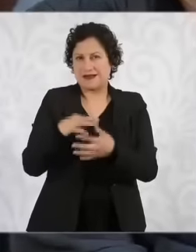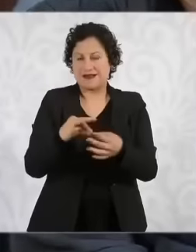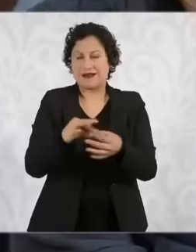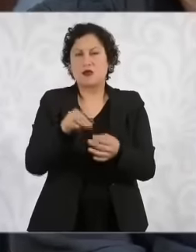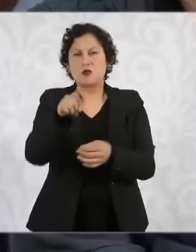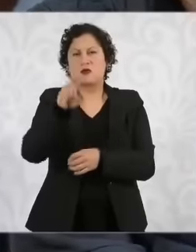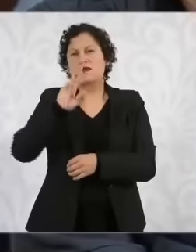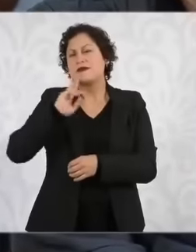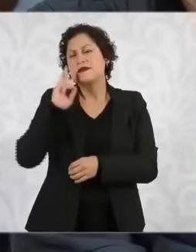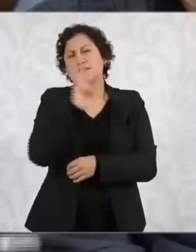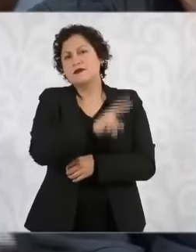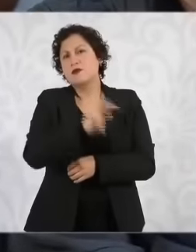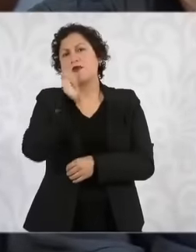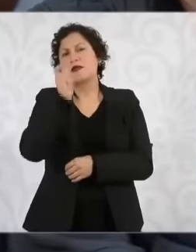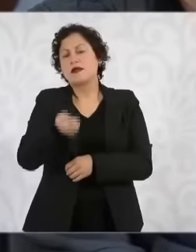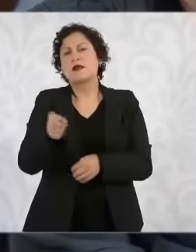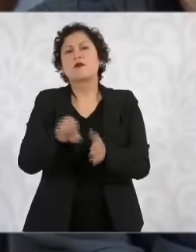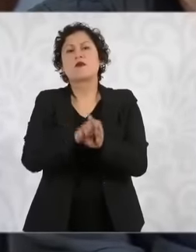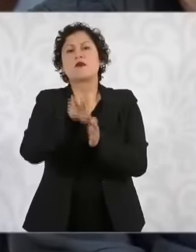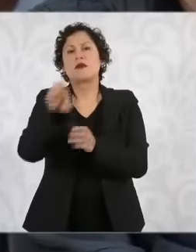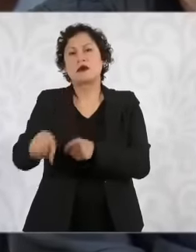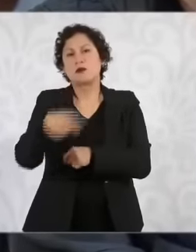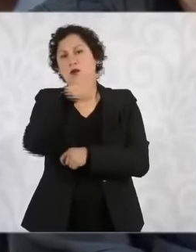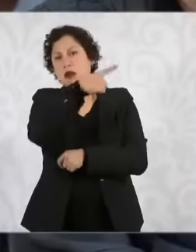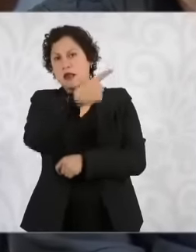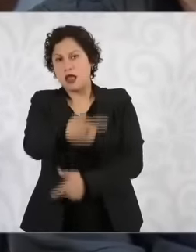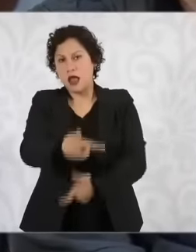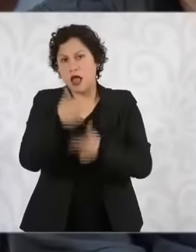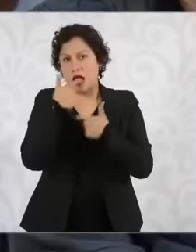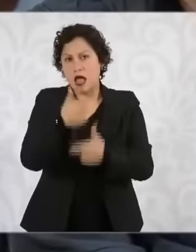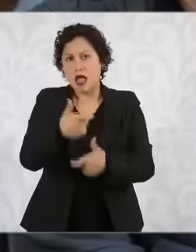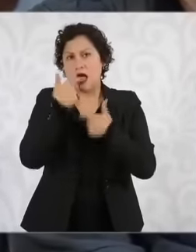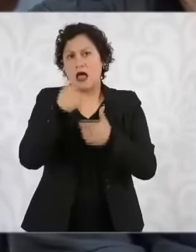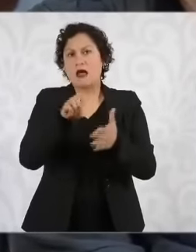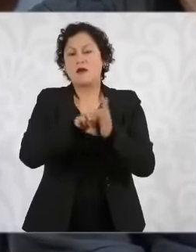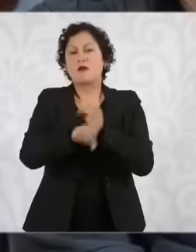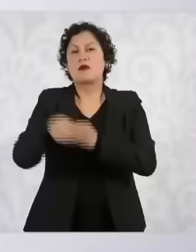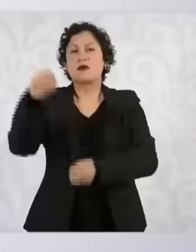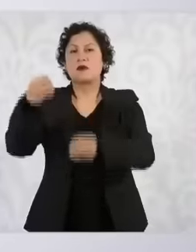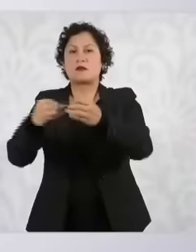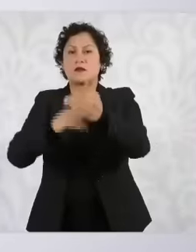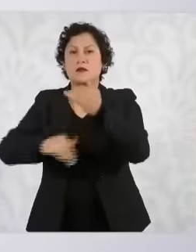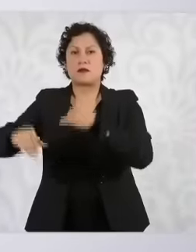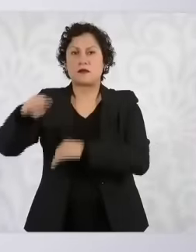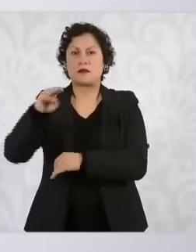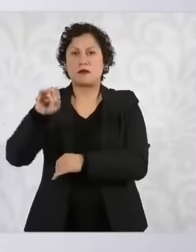to this laughter that occurred when Minister Ortiz that no one makes fun of the Mexicans and the